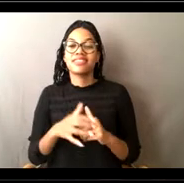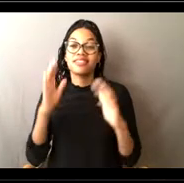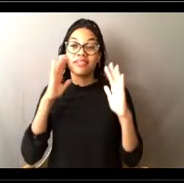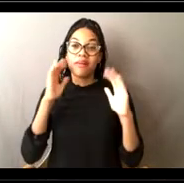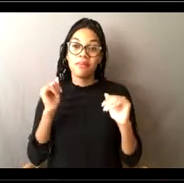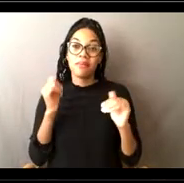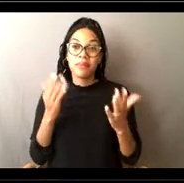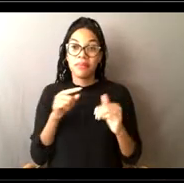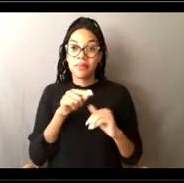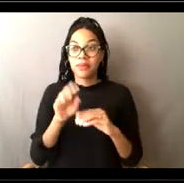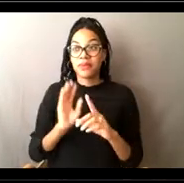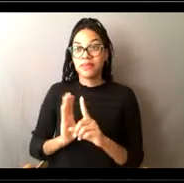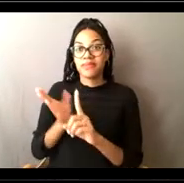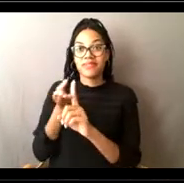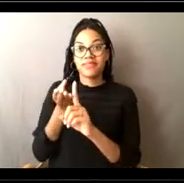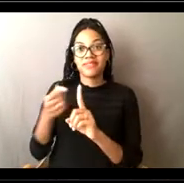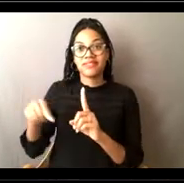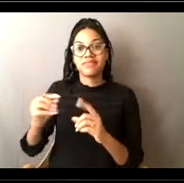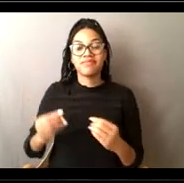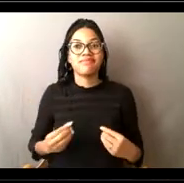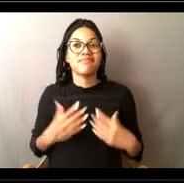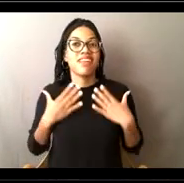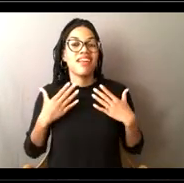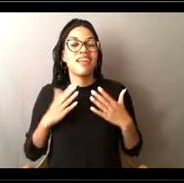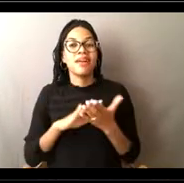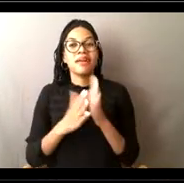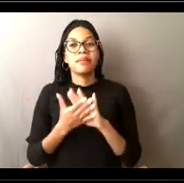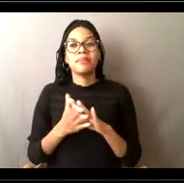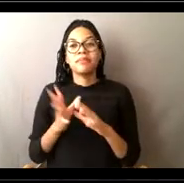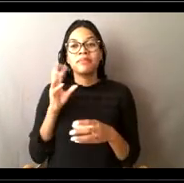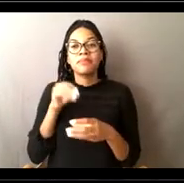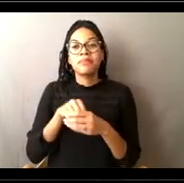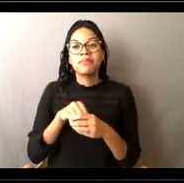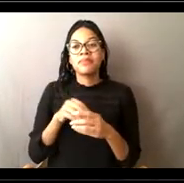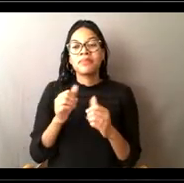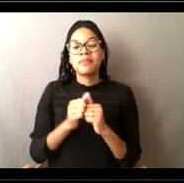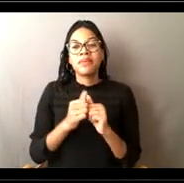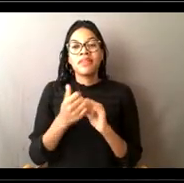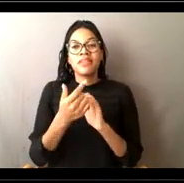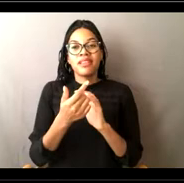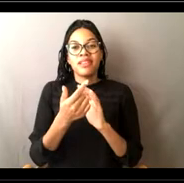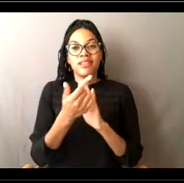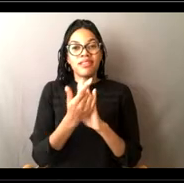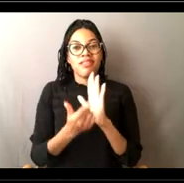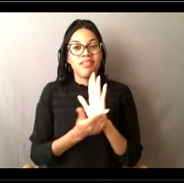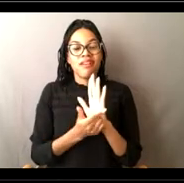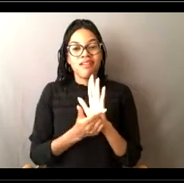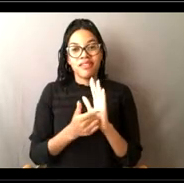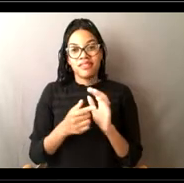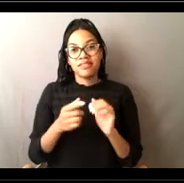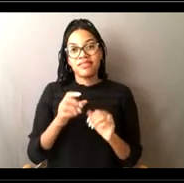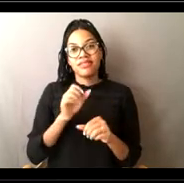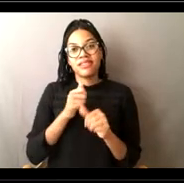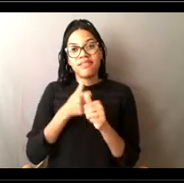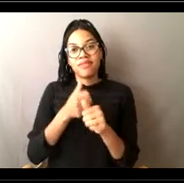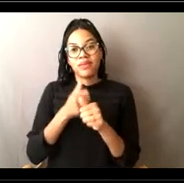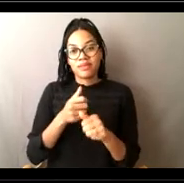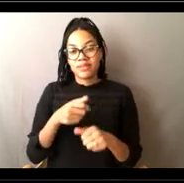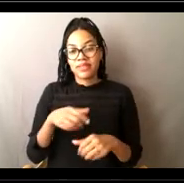have inspired them to maybe check out the Office of Law Enforcement when they get to that point, and thanks very much for sharing your jobs with us.